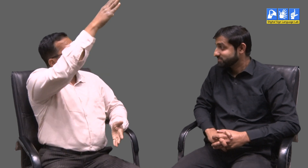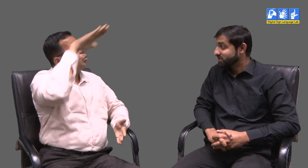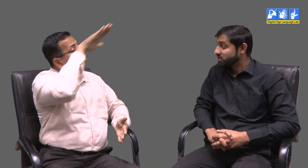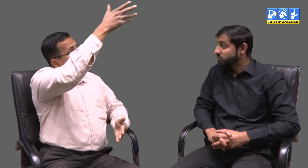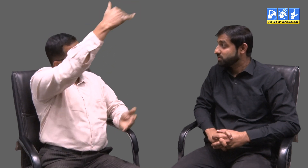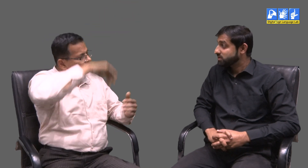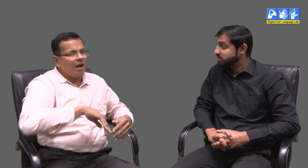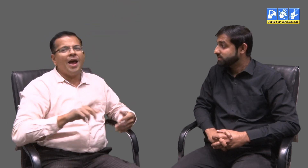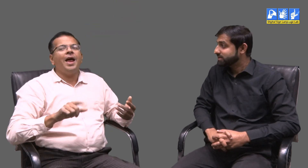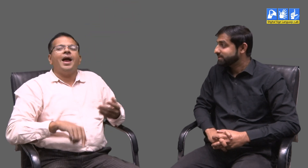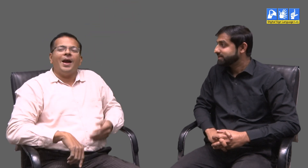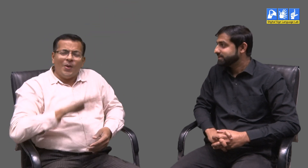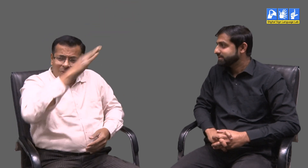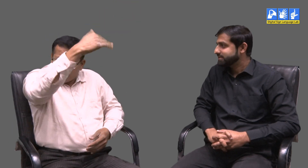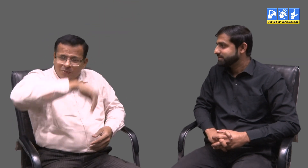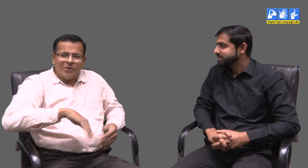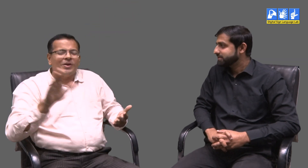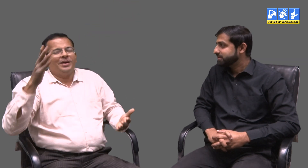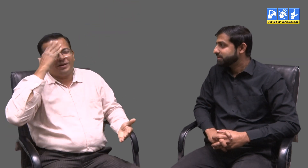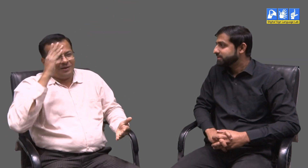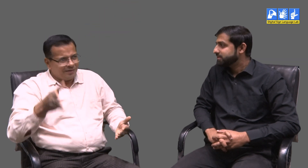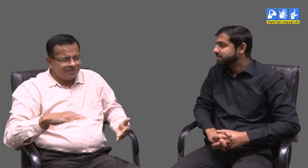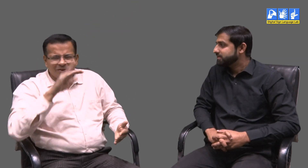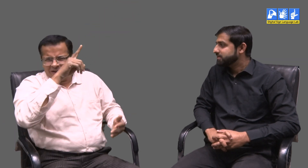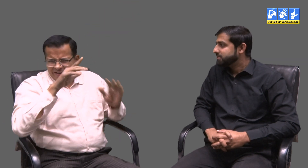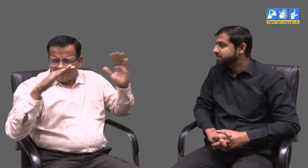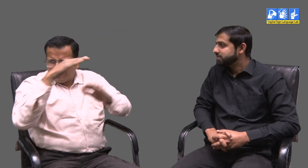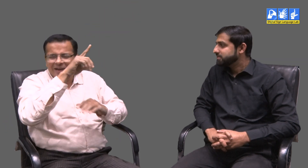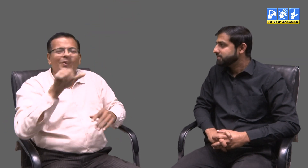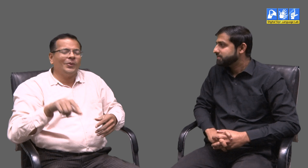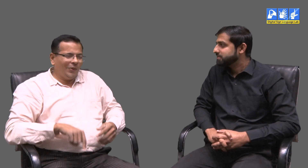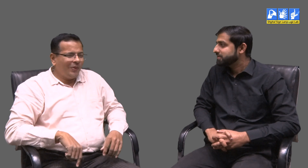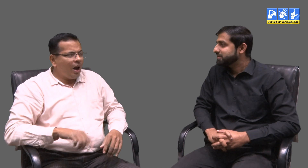He would say that she is traveling from another place. I would try and understand in this way.